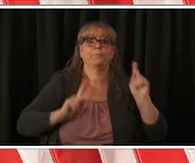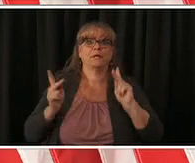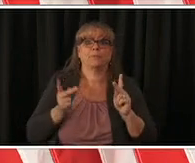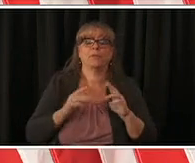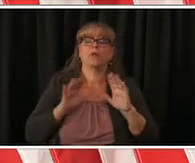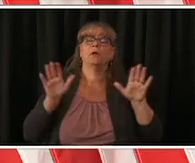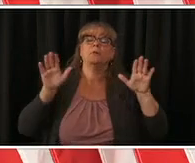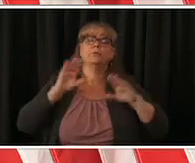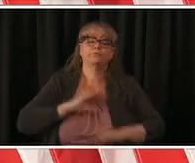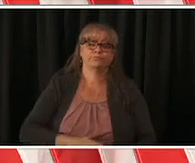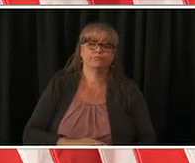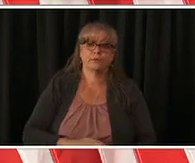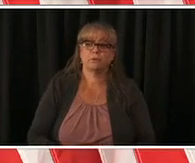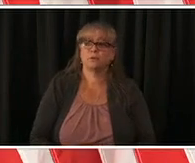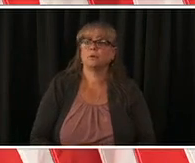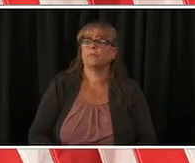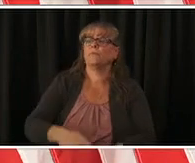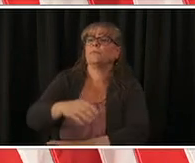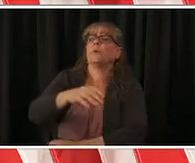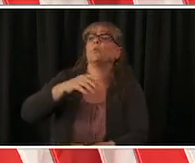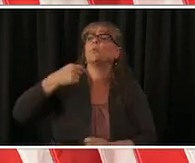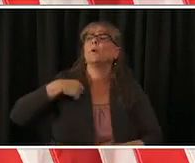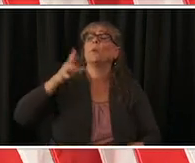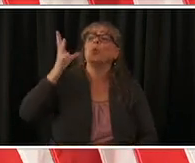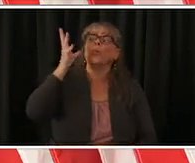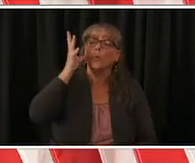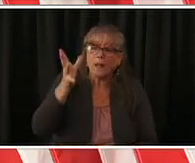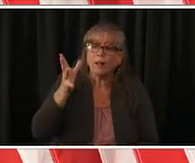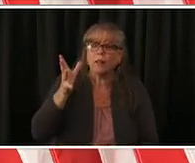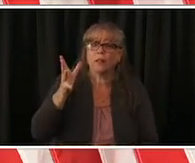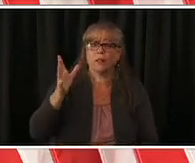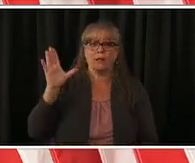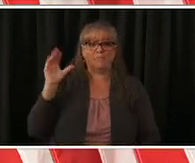and we will largely be able to return to normal then we will simply be hopeful that the fda